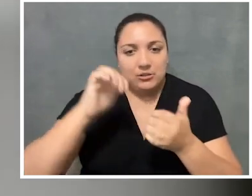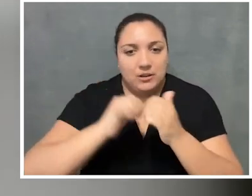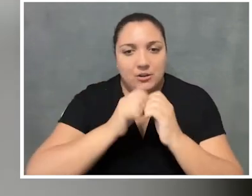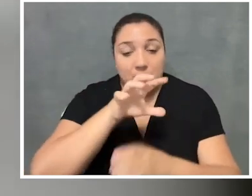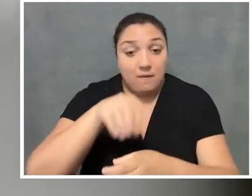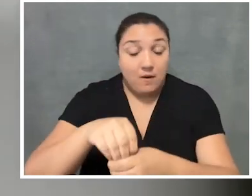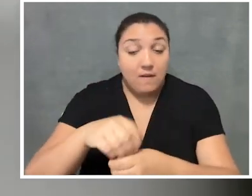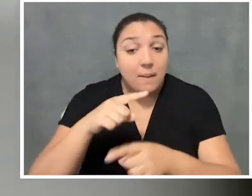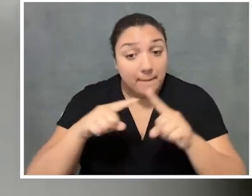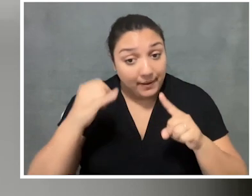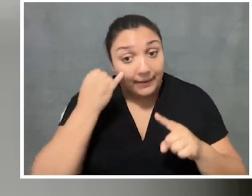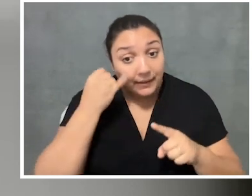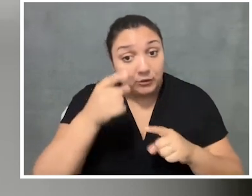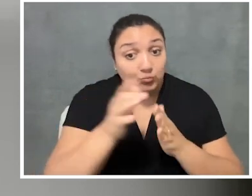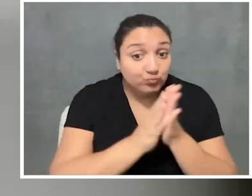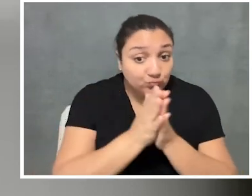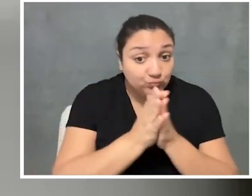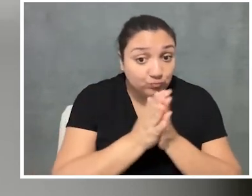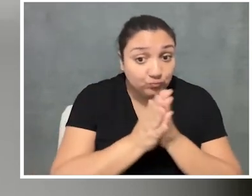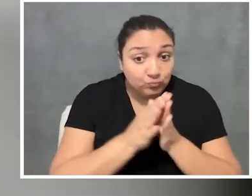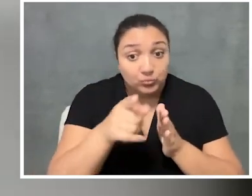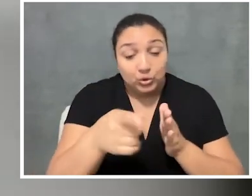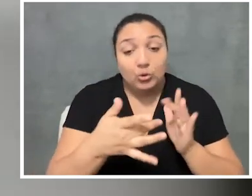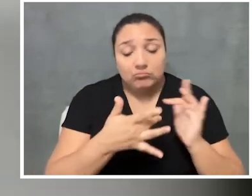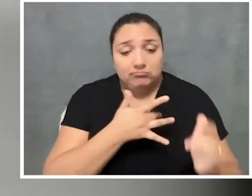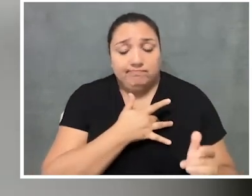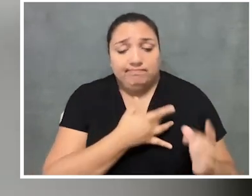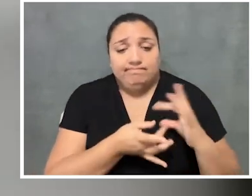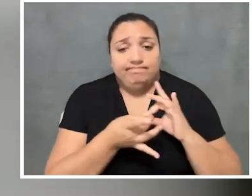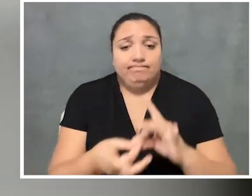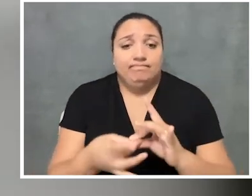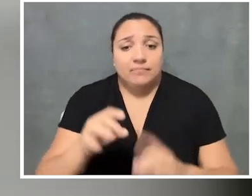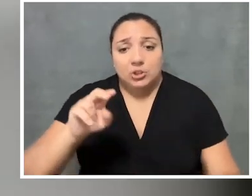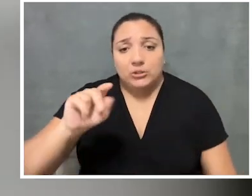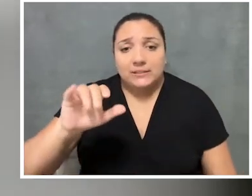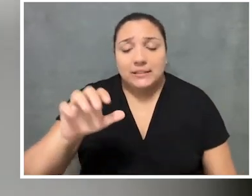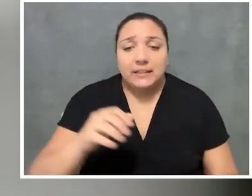about ways you can get involved. But if you are somebody who has a connection to New York City